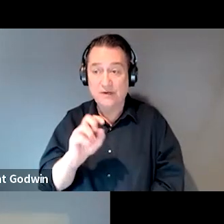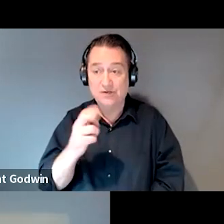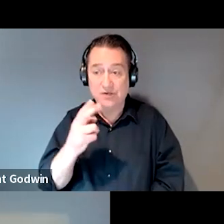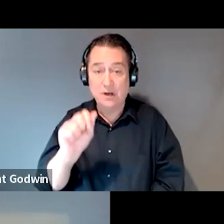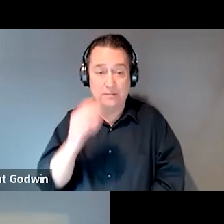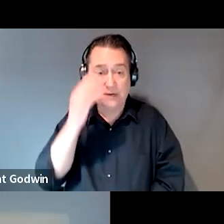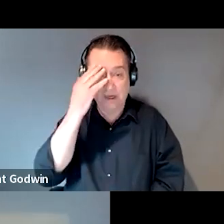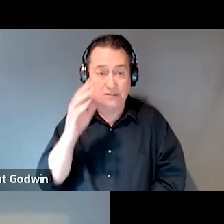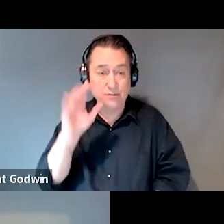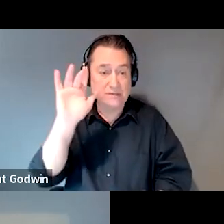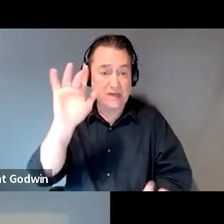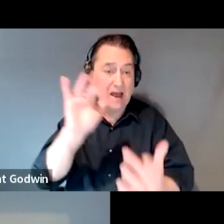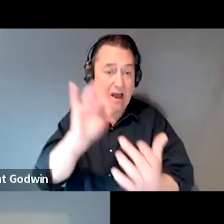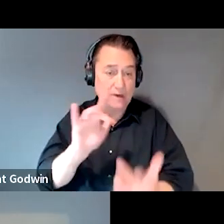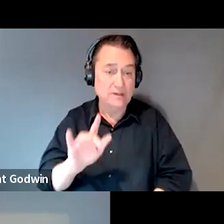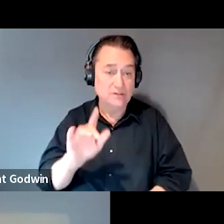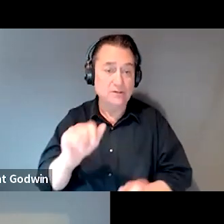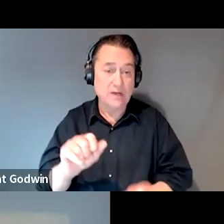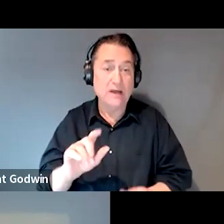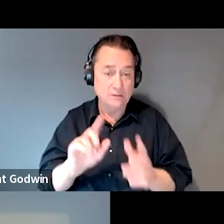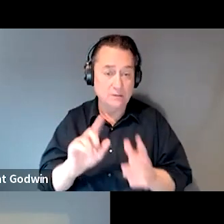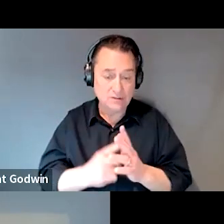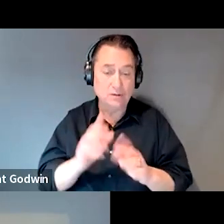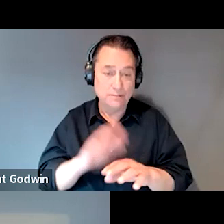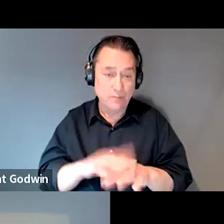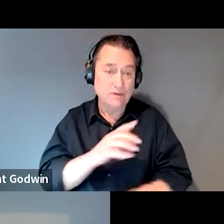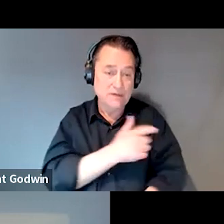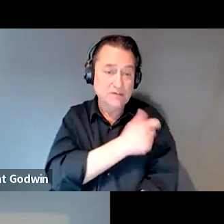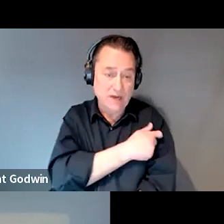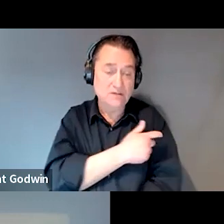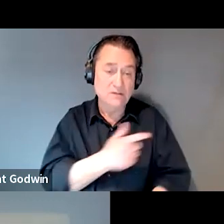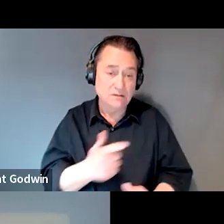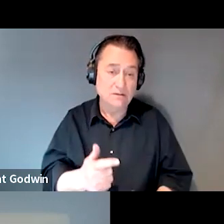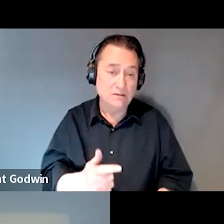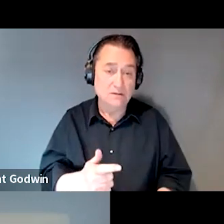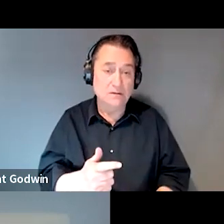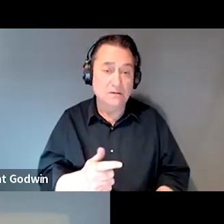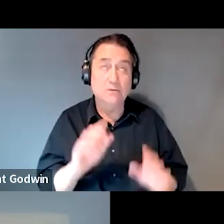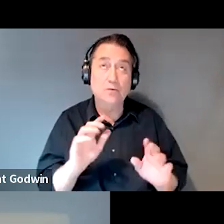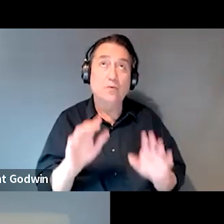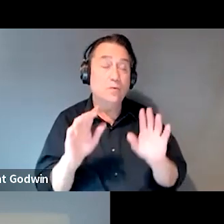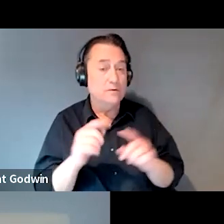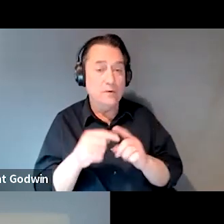and then we could get them started on the injection. And it's like, it's so wonderful when I see somebody on the injections